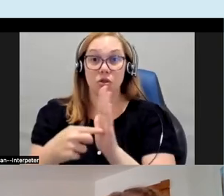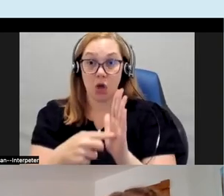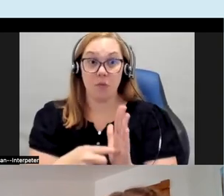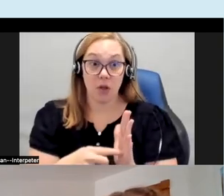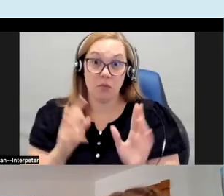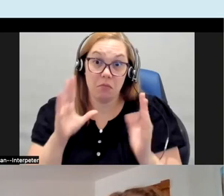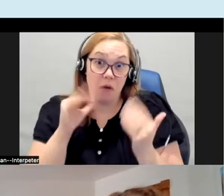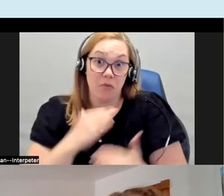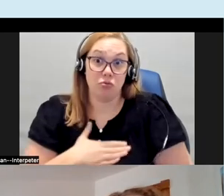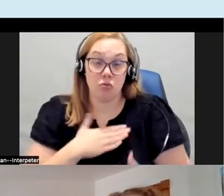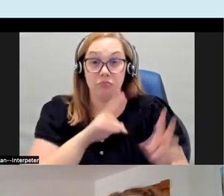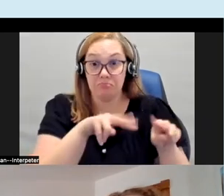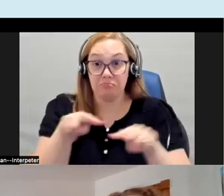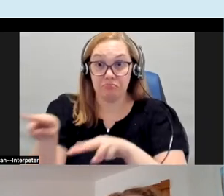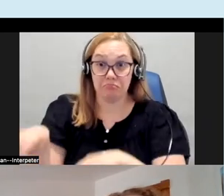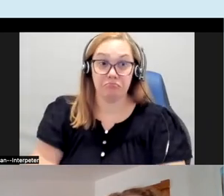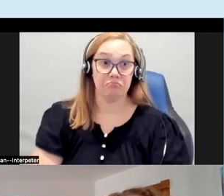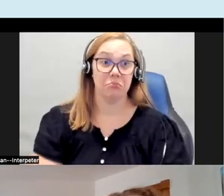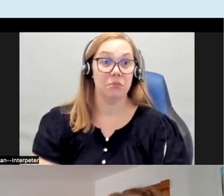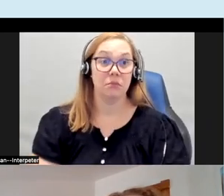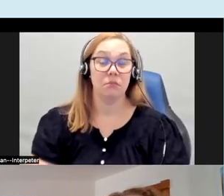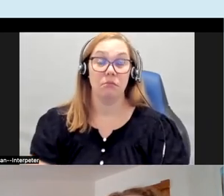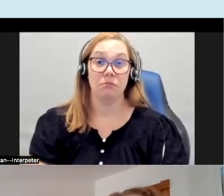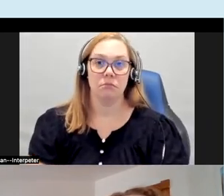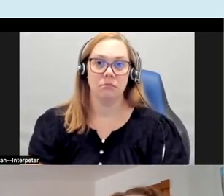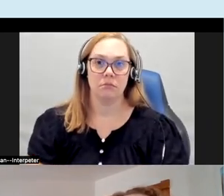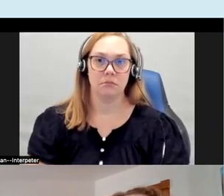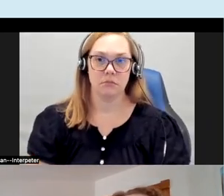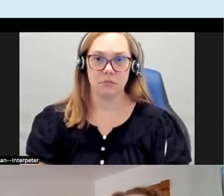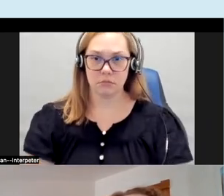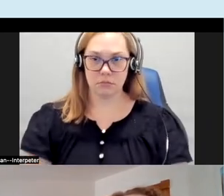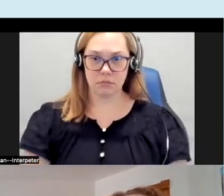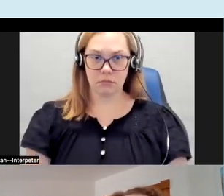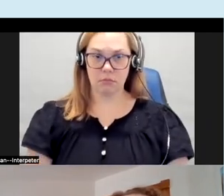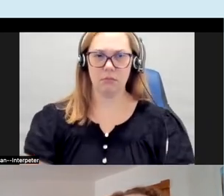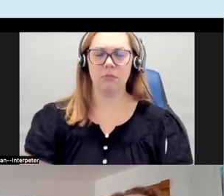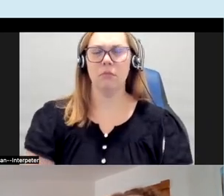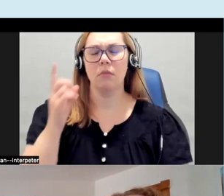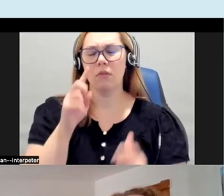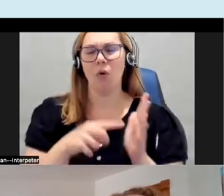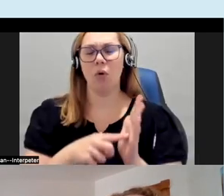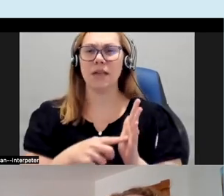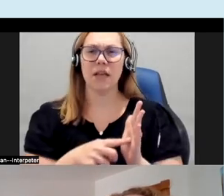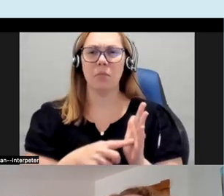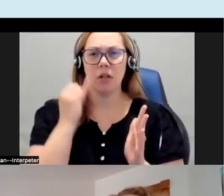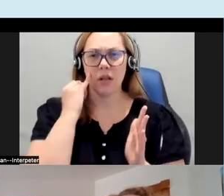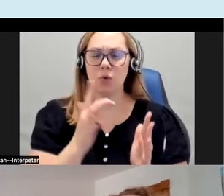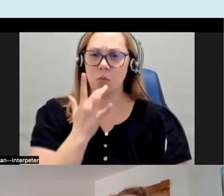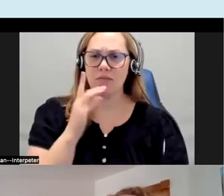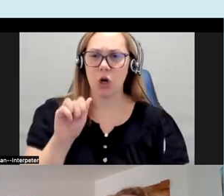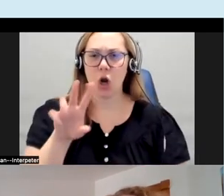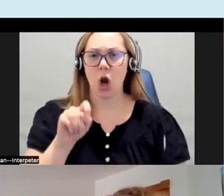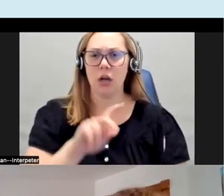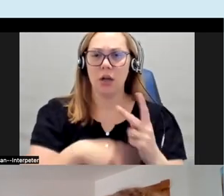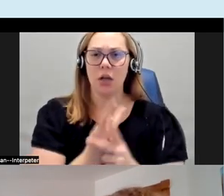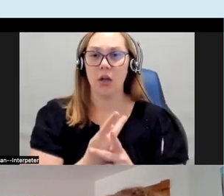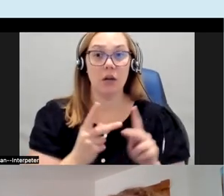hopefully so for example if your preferred art form it could be 2D